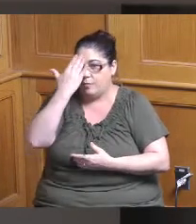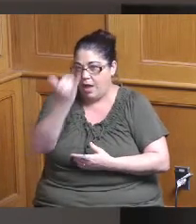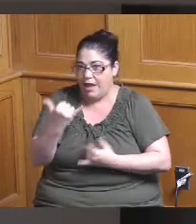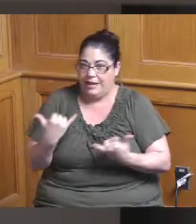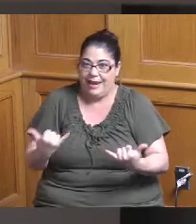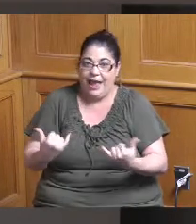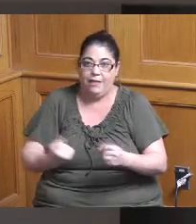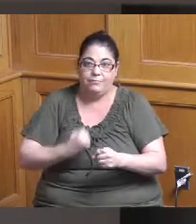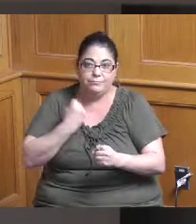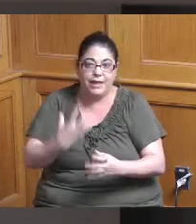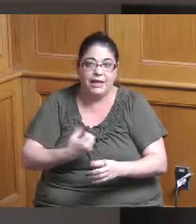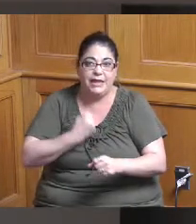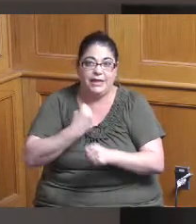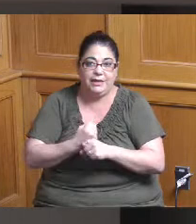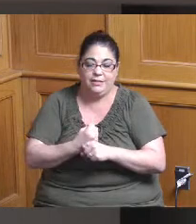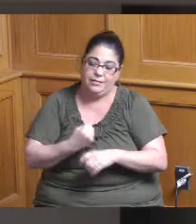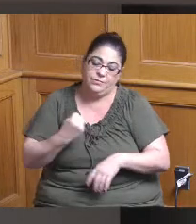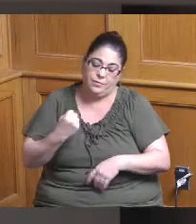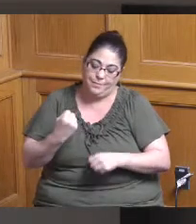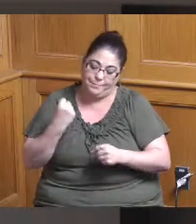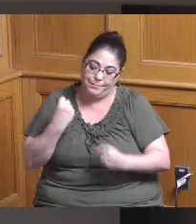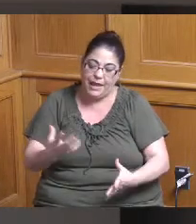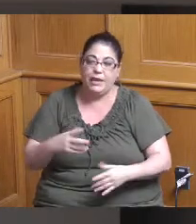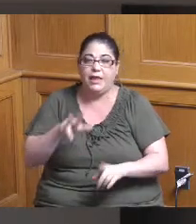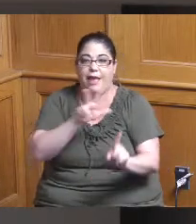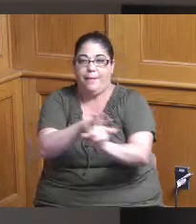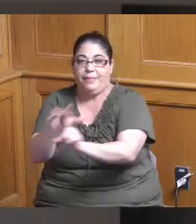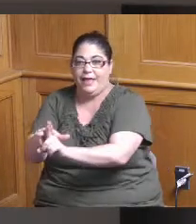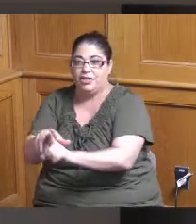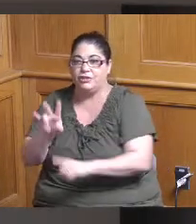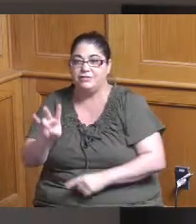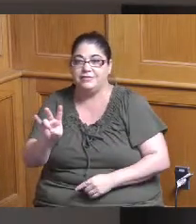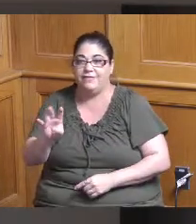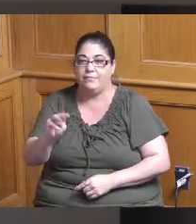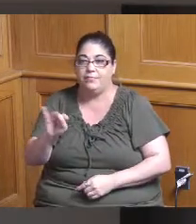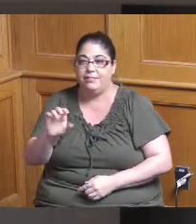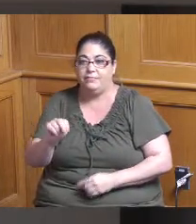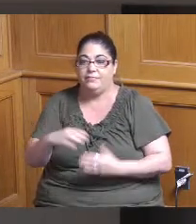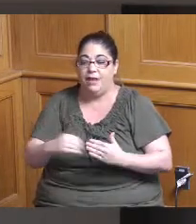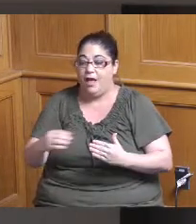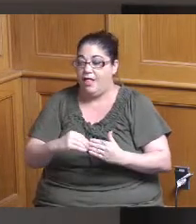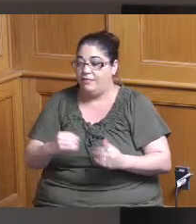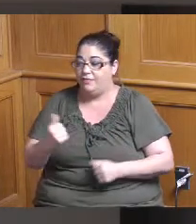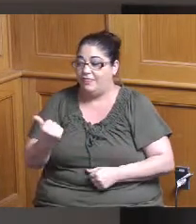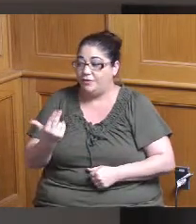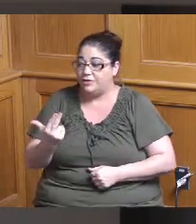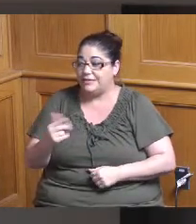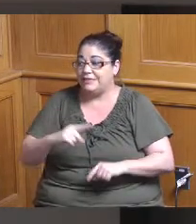got seven million dollars in applications so very competitive round from 13 communities 16 total